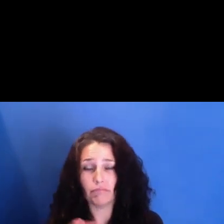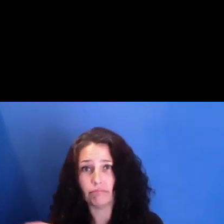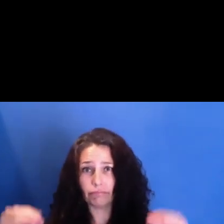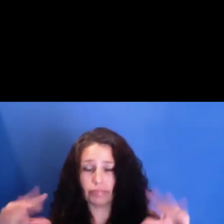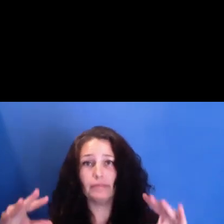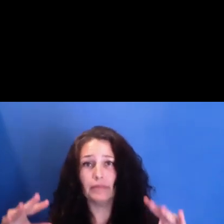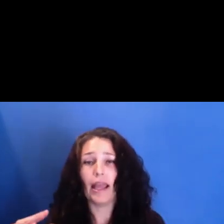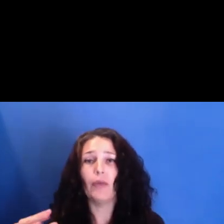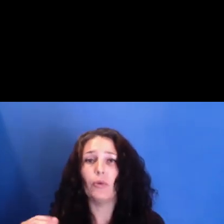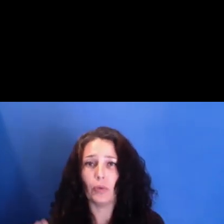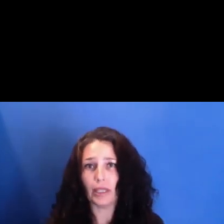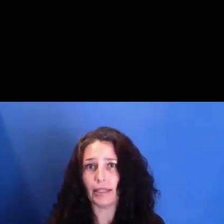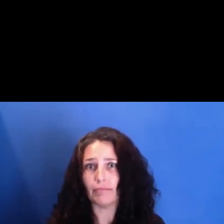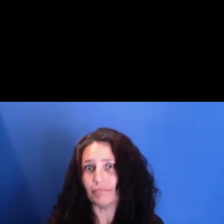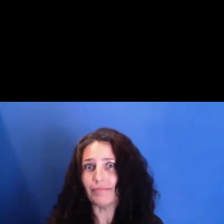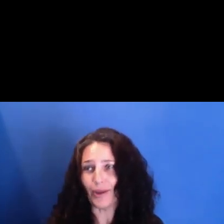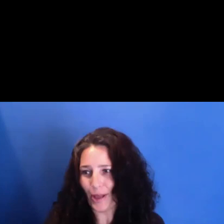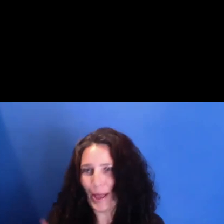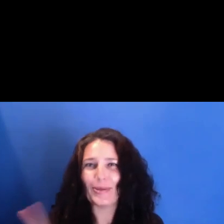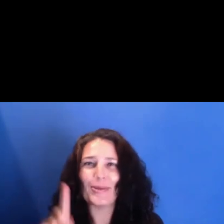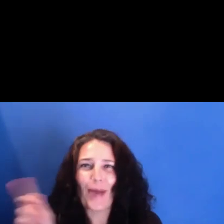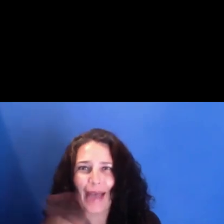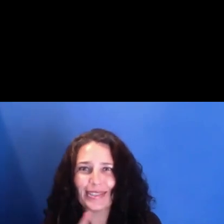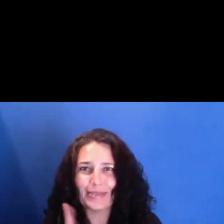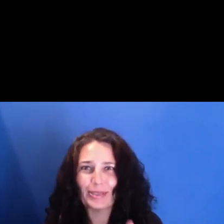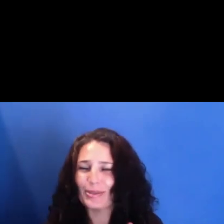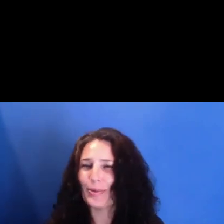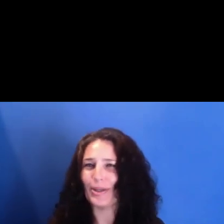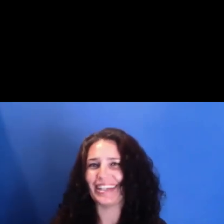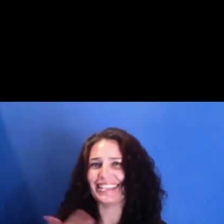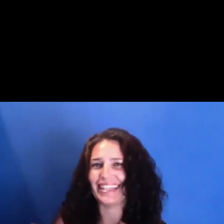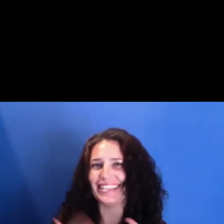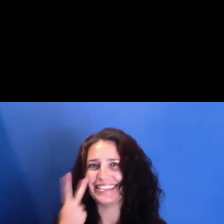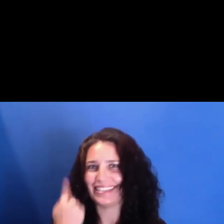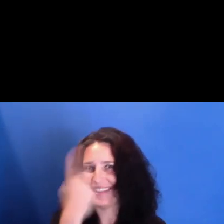as part of the conversation after Louis and Yvonne are in conversation.